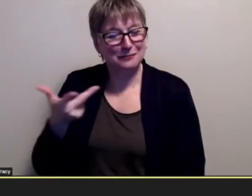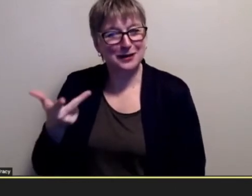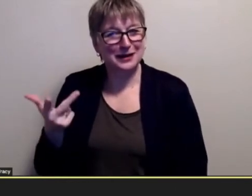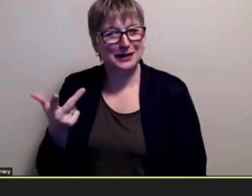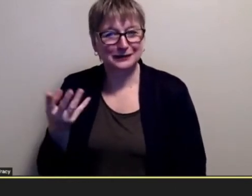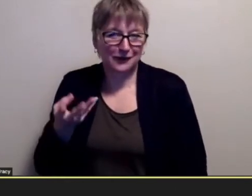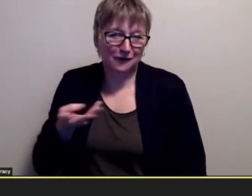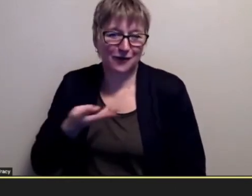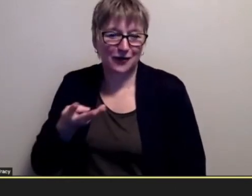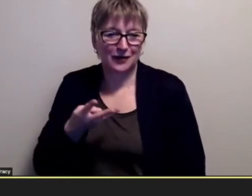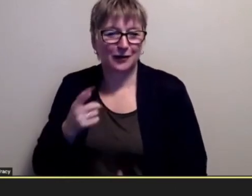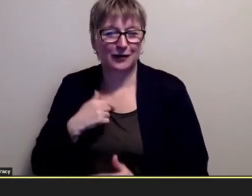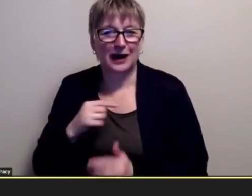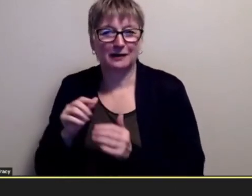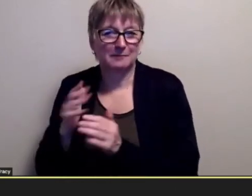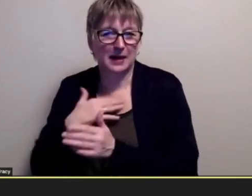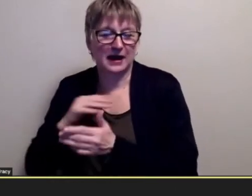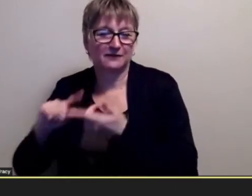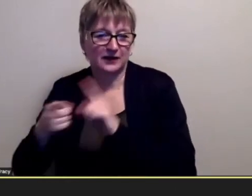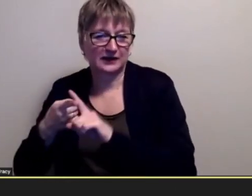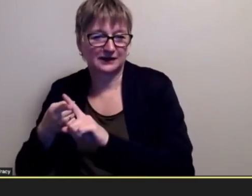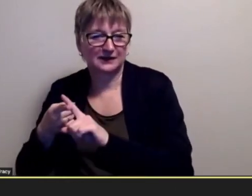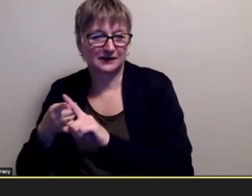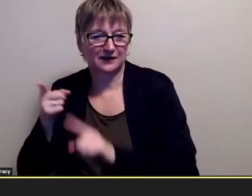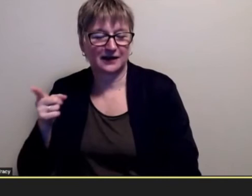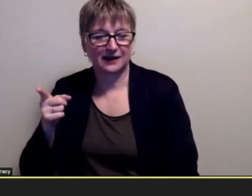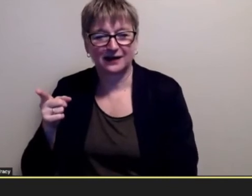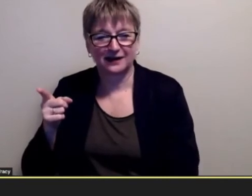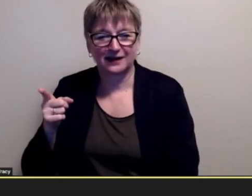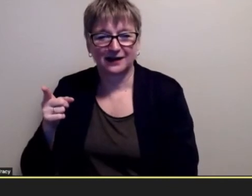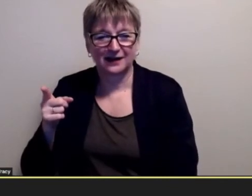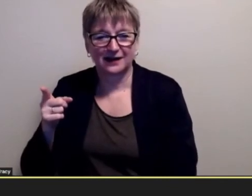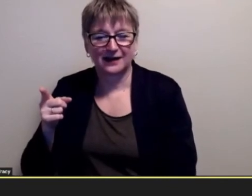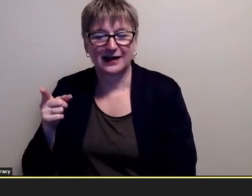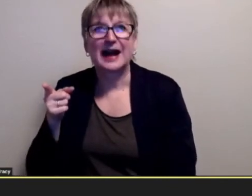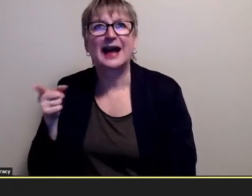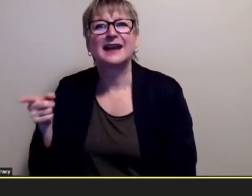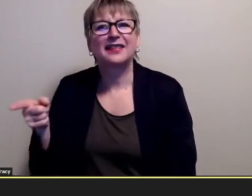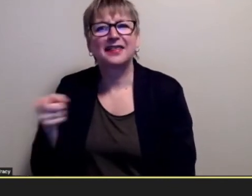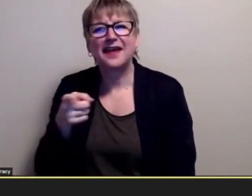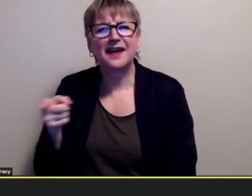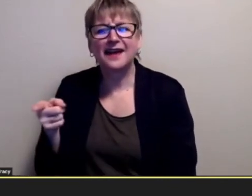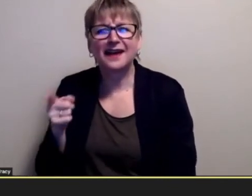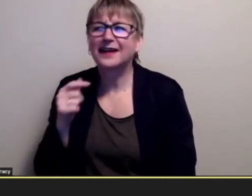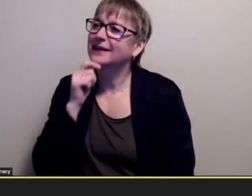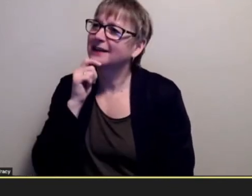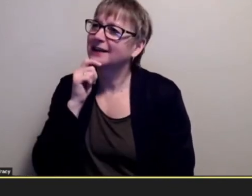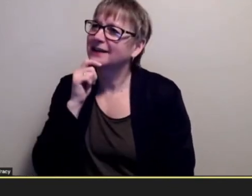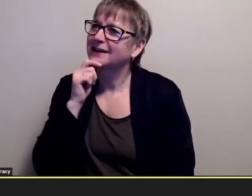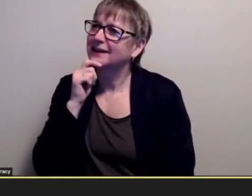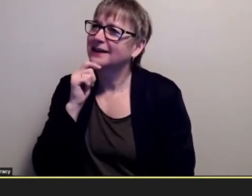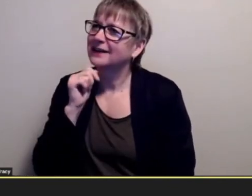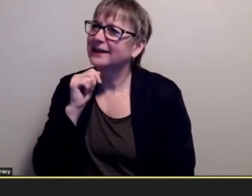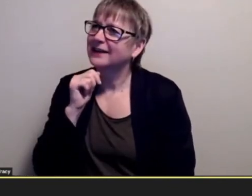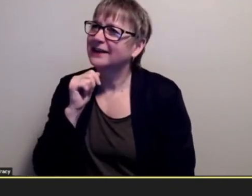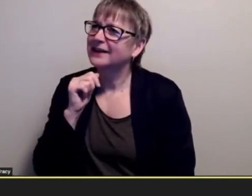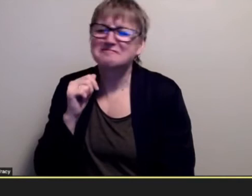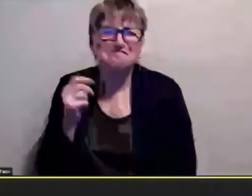went to build where they was and they did not really like it did not really matter to them